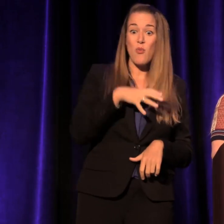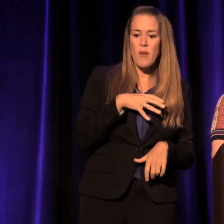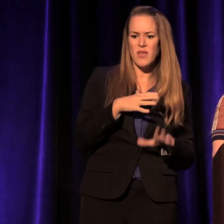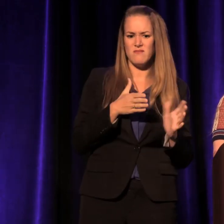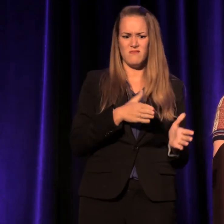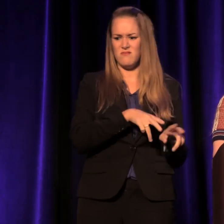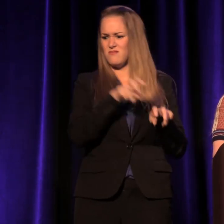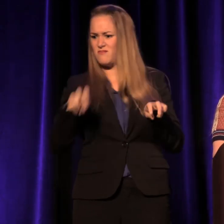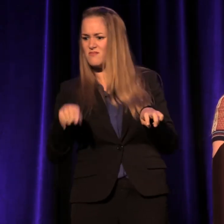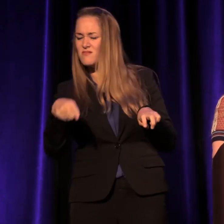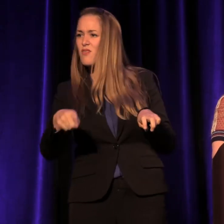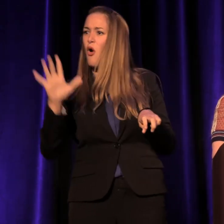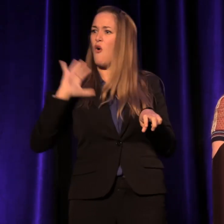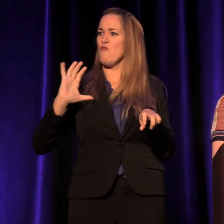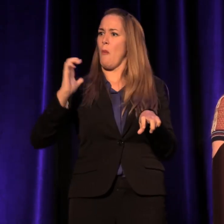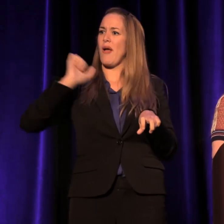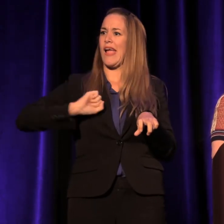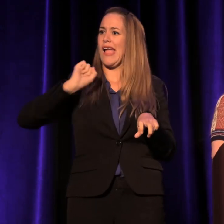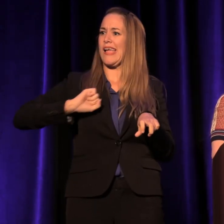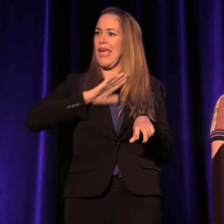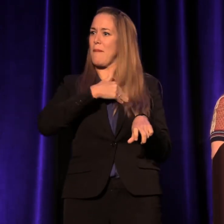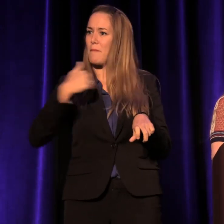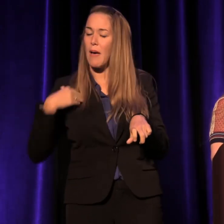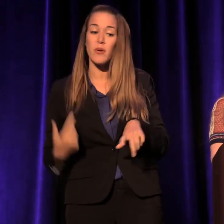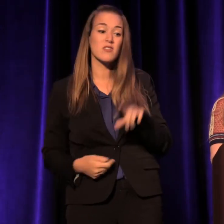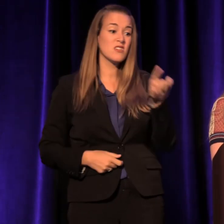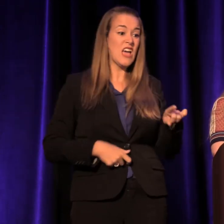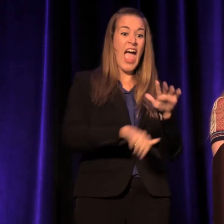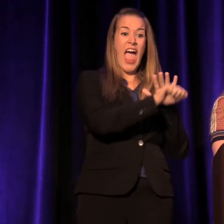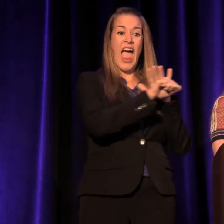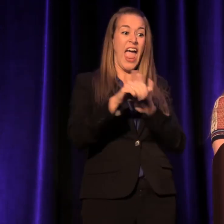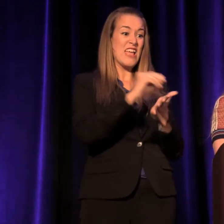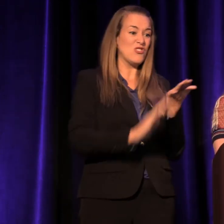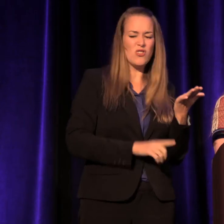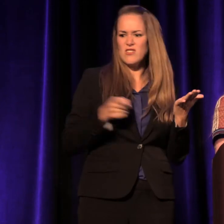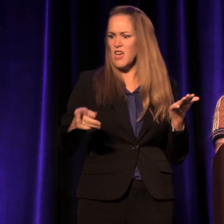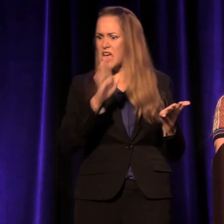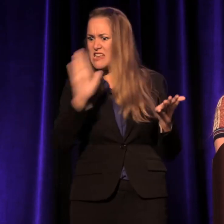Stray day students next to never-passed-a-class-in-their-lives folks.